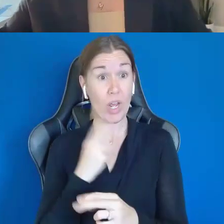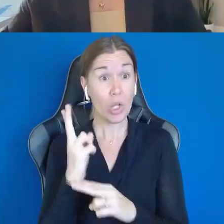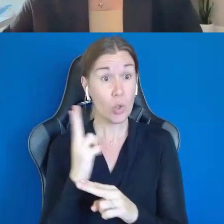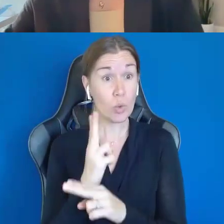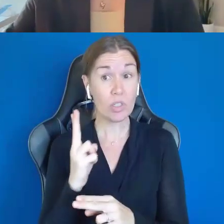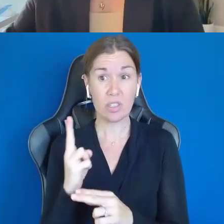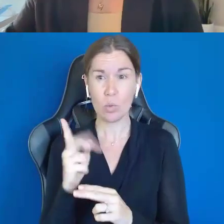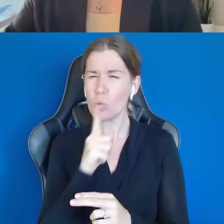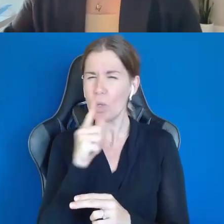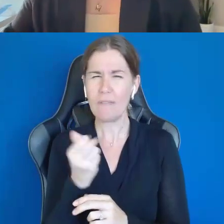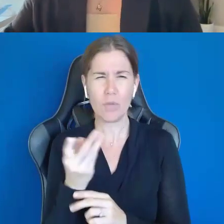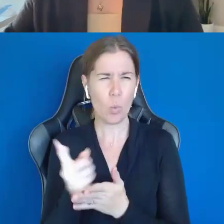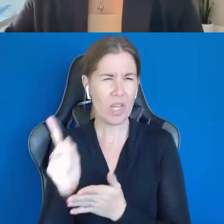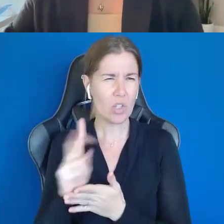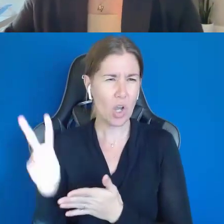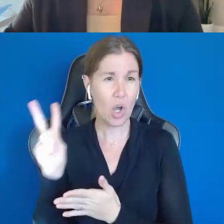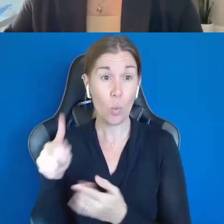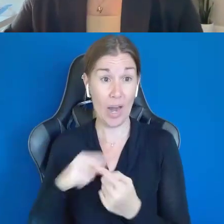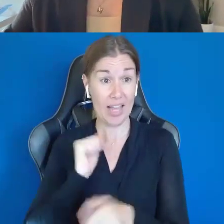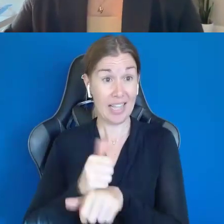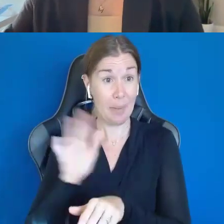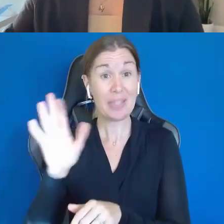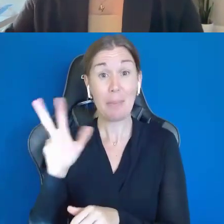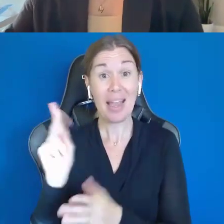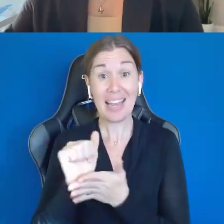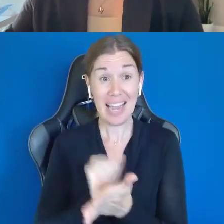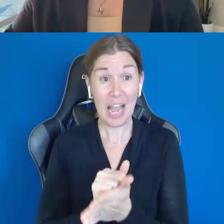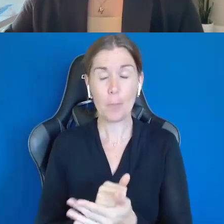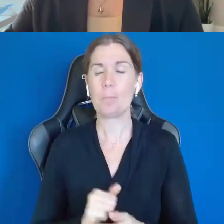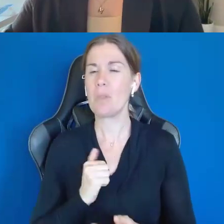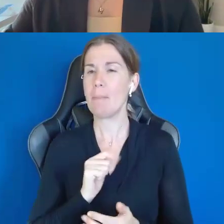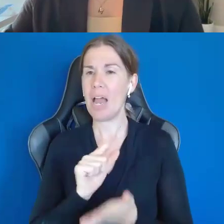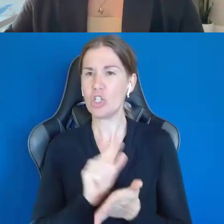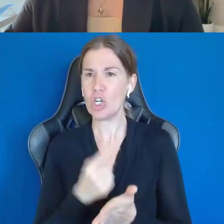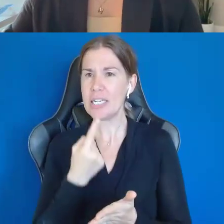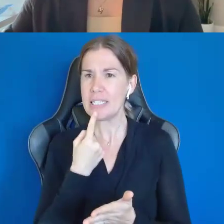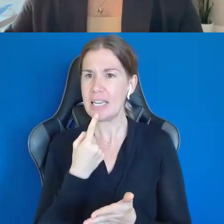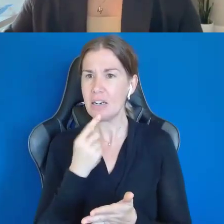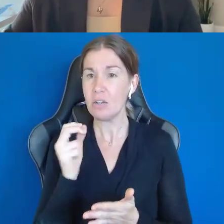weeks ago when I went to set up his bank account. And my attorney assured us, hey, take this operating agreement.